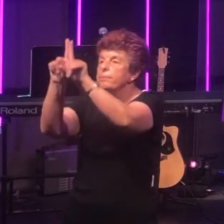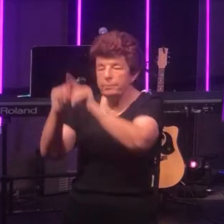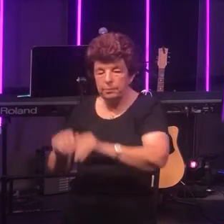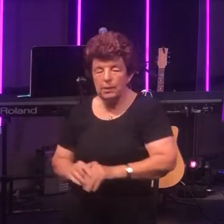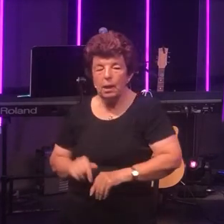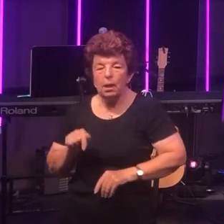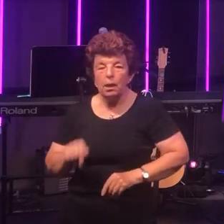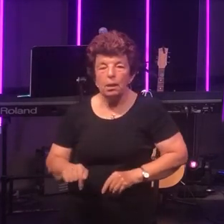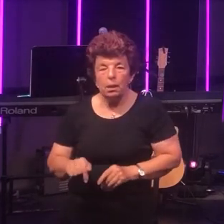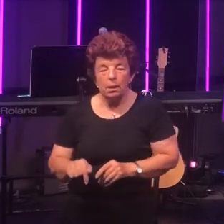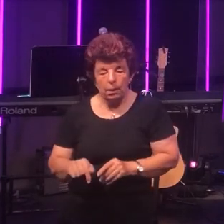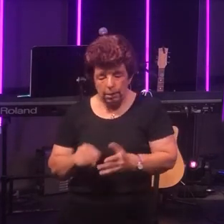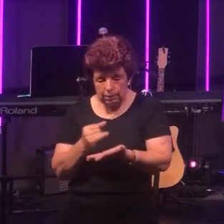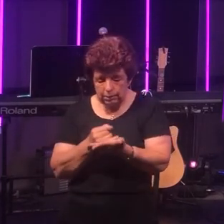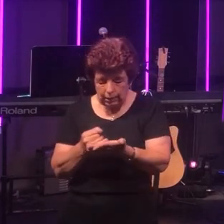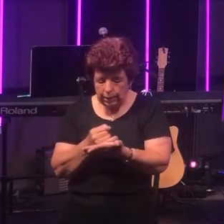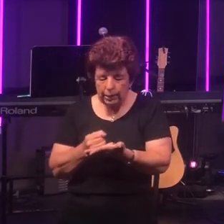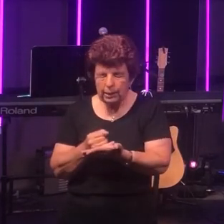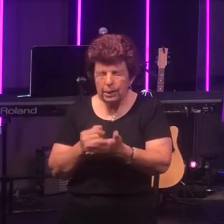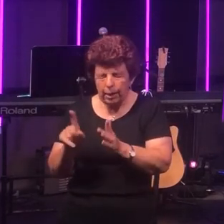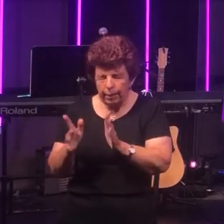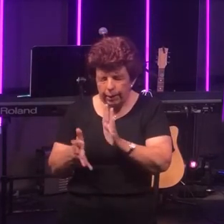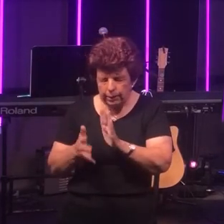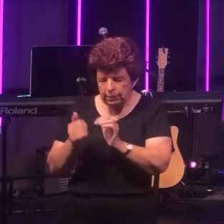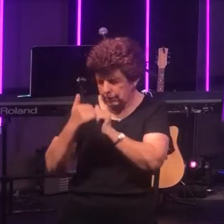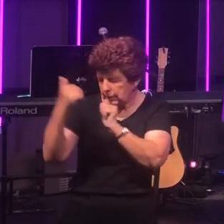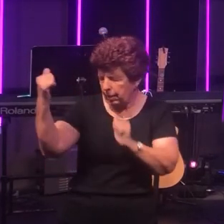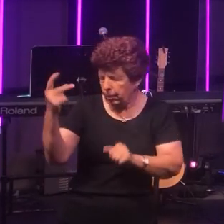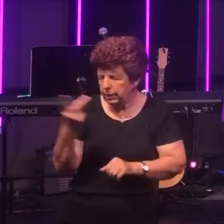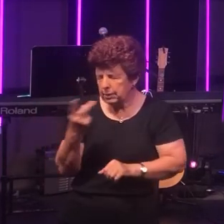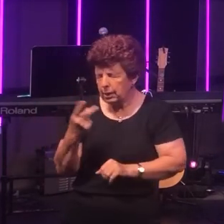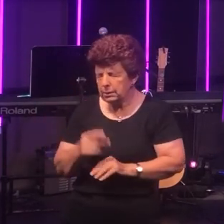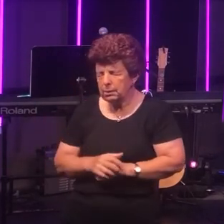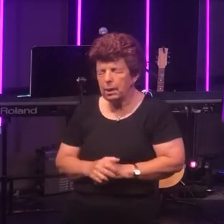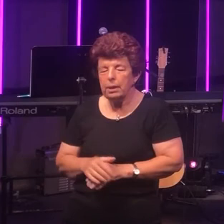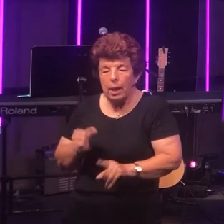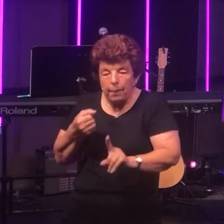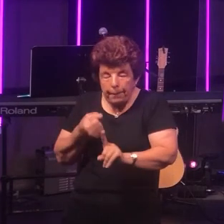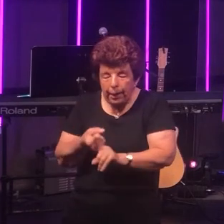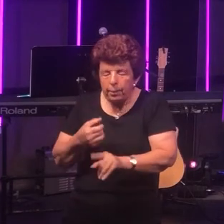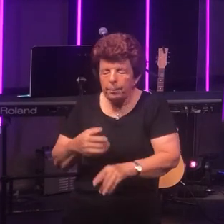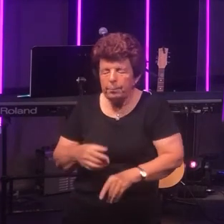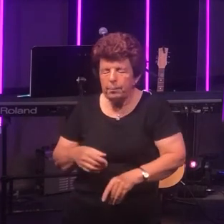This is the term - sin - which separates us! The impact is important for us to understand